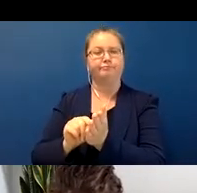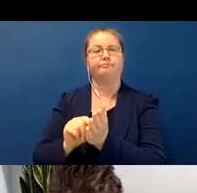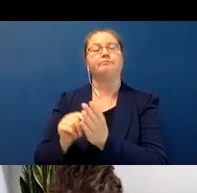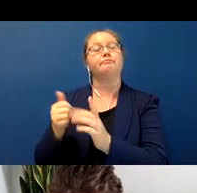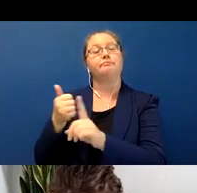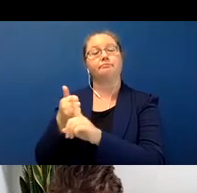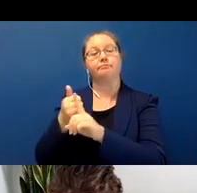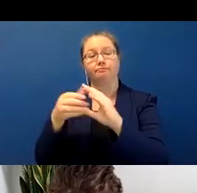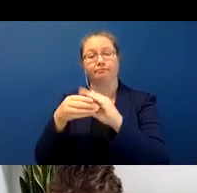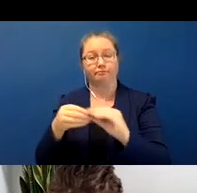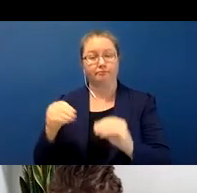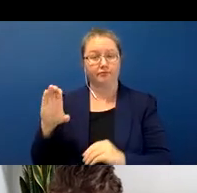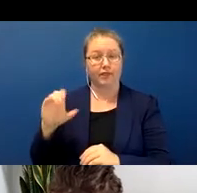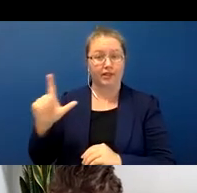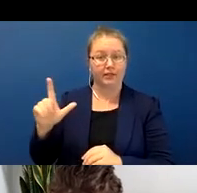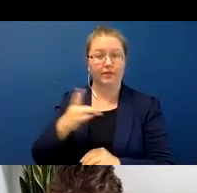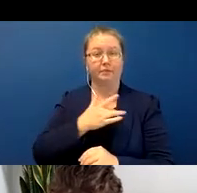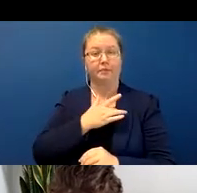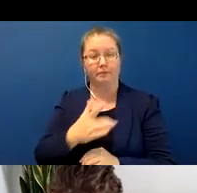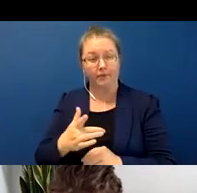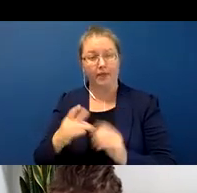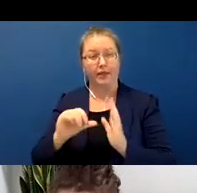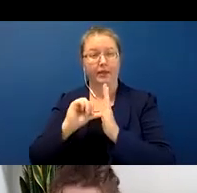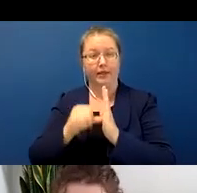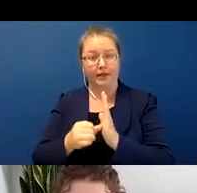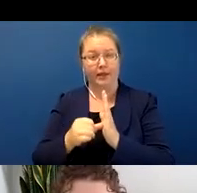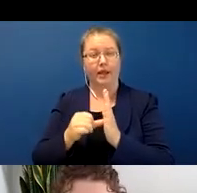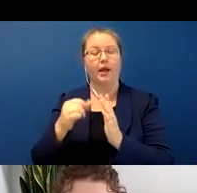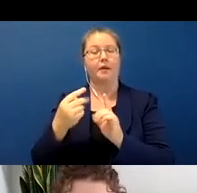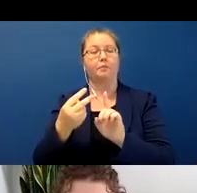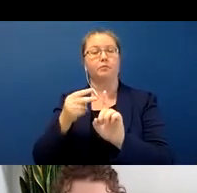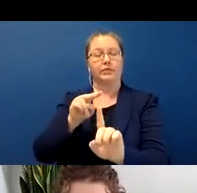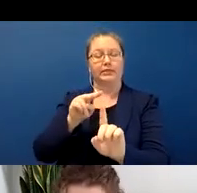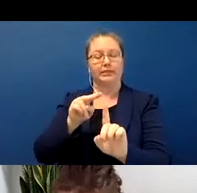typically index some perceived characteristic of the phenomenon to which the classification